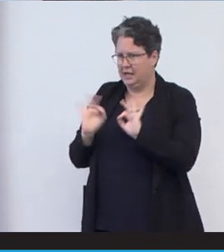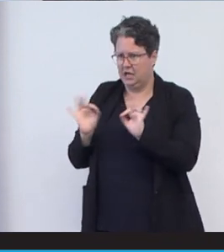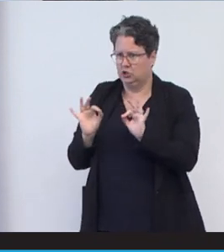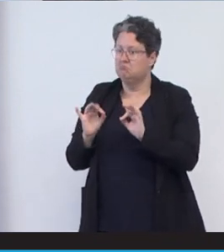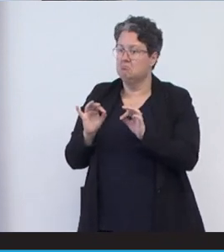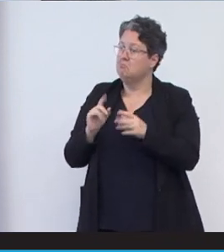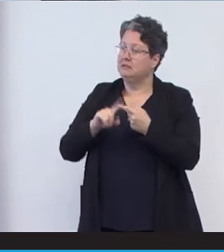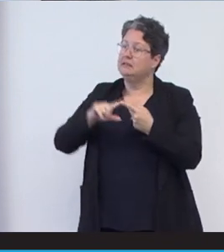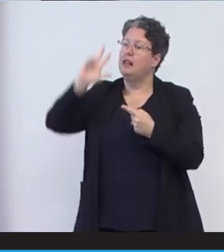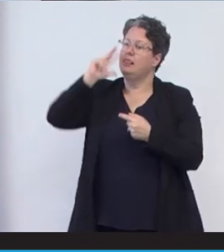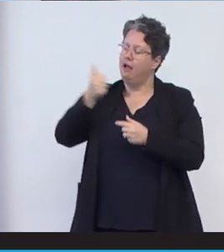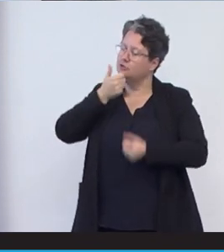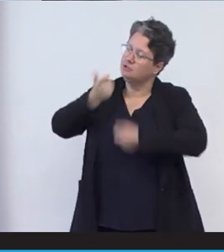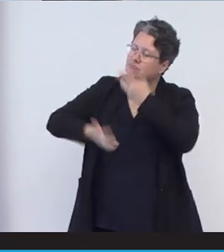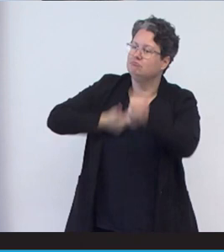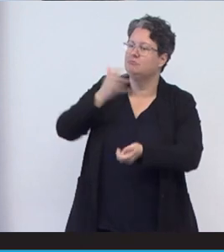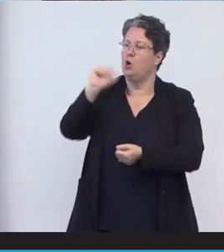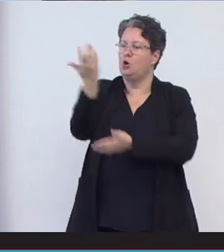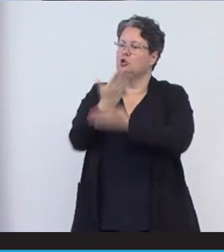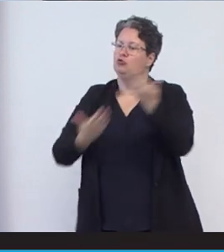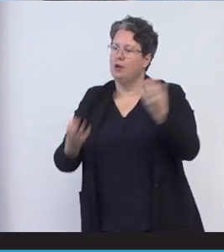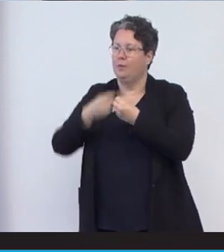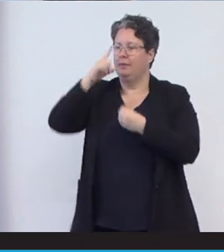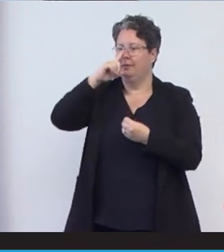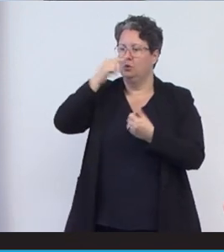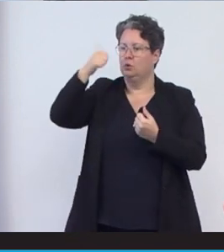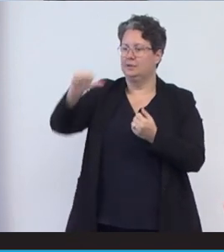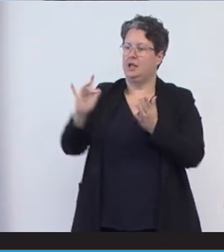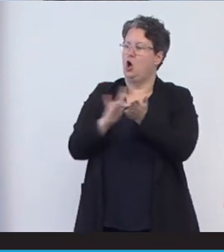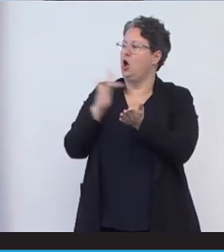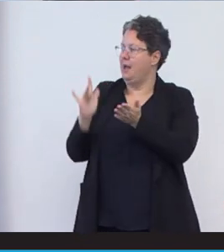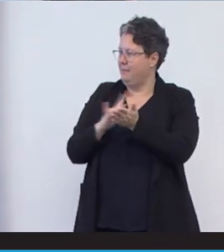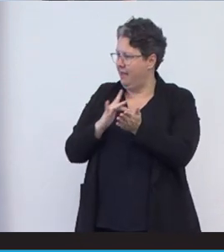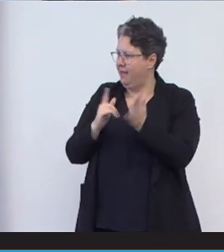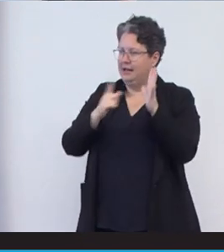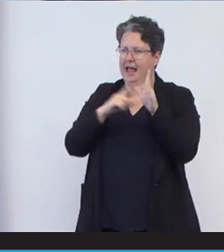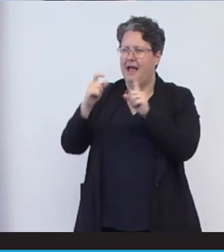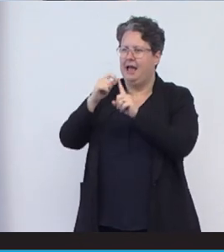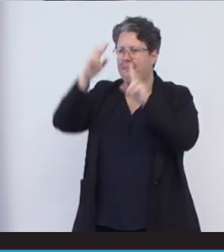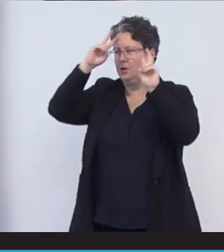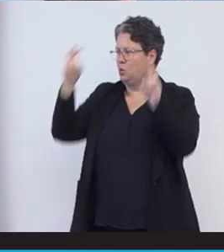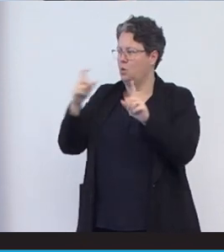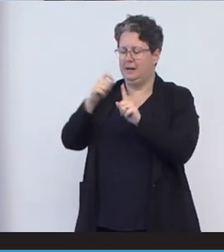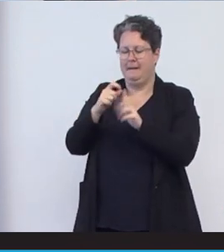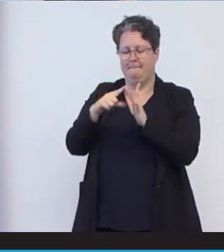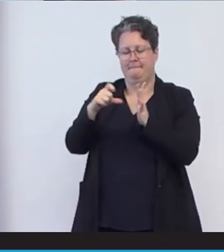Emma loves to share her story with people using her iPad and an app called Pictello.